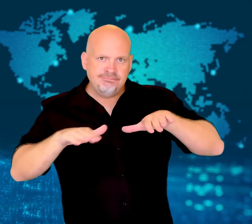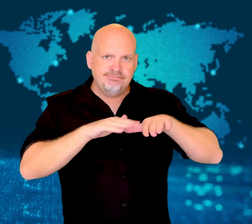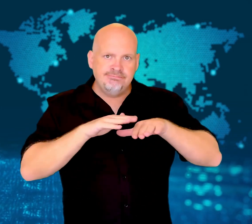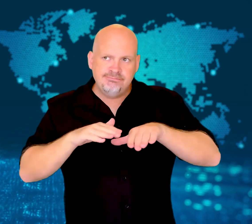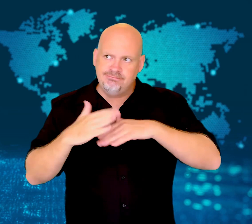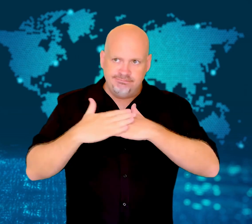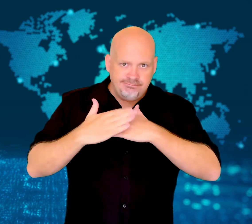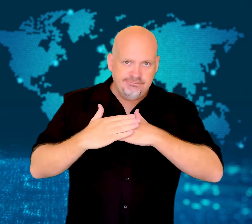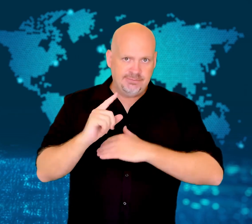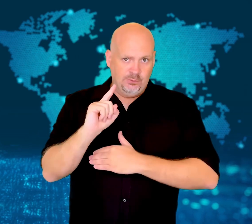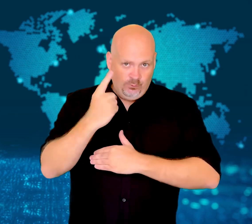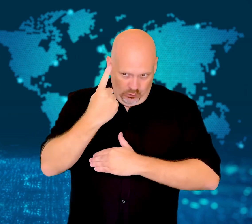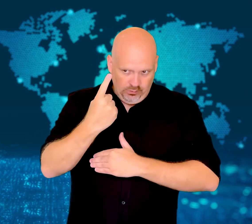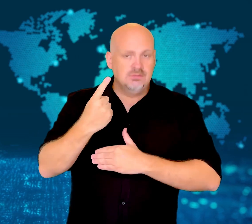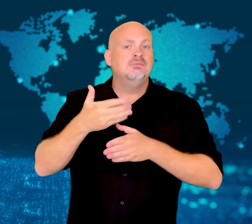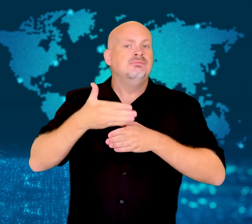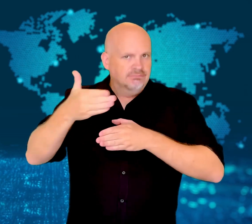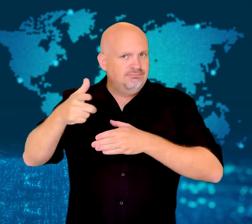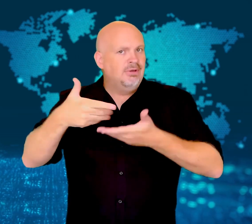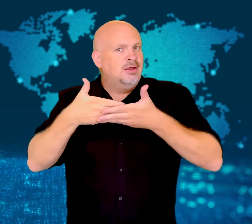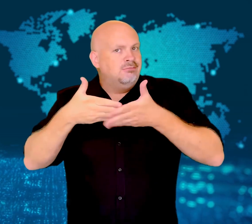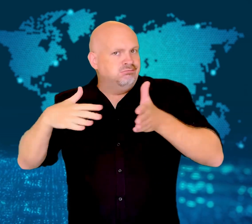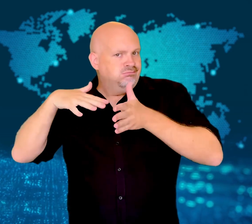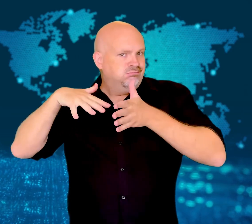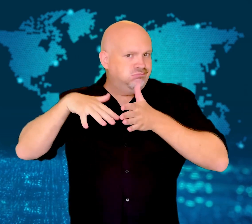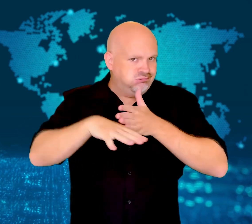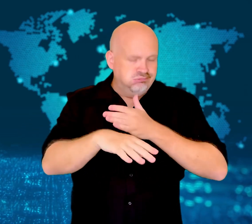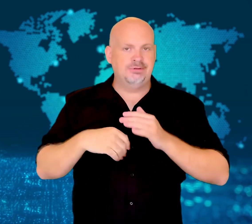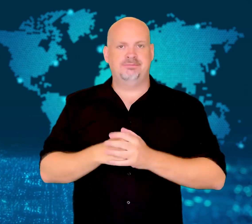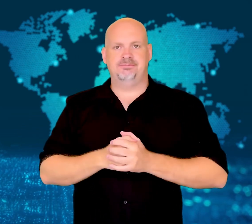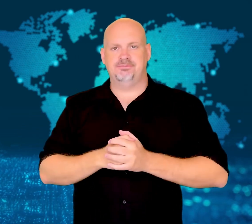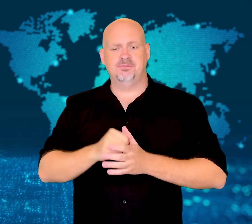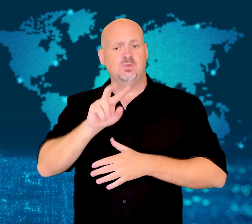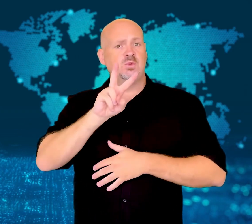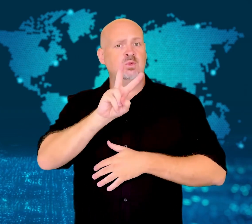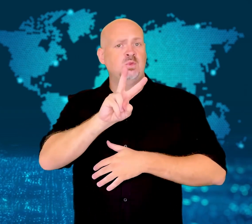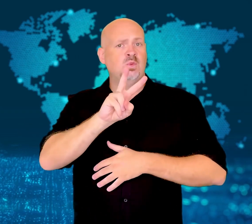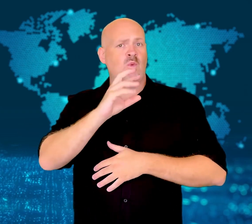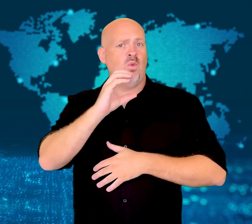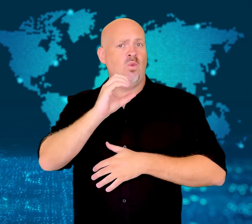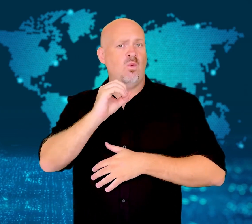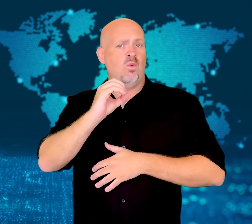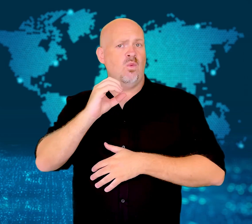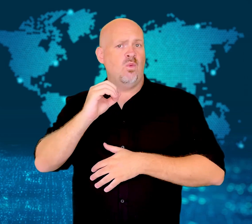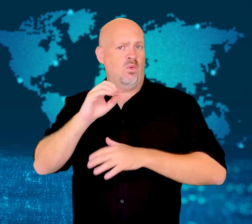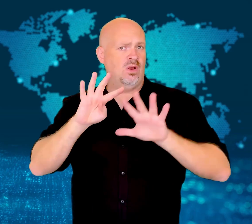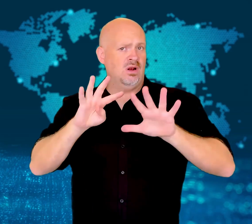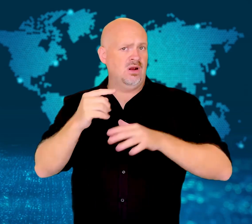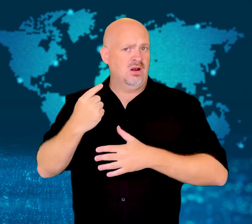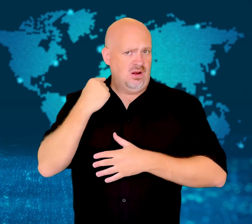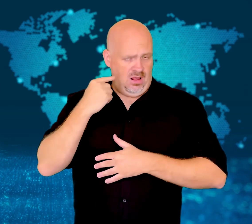to releasing water so they can warn citizens.